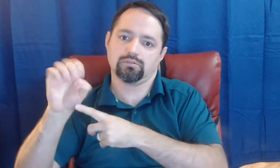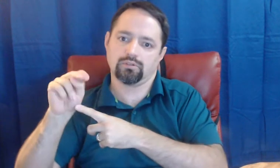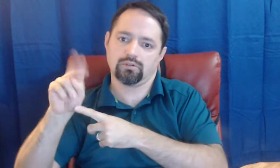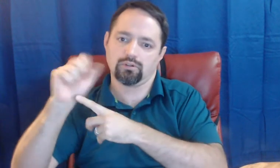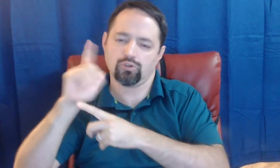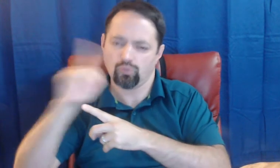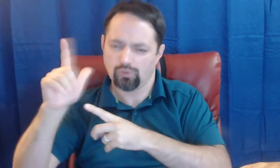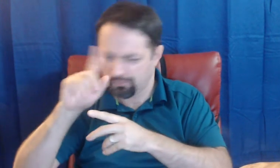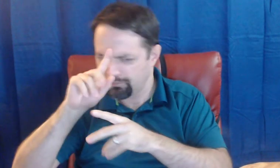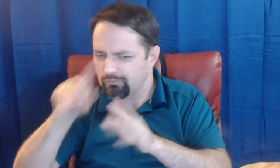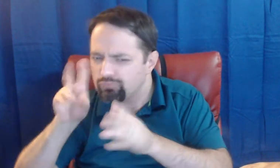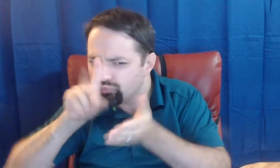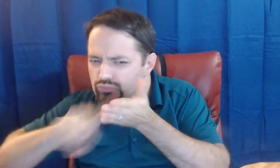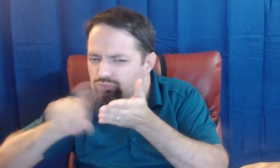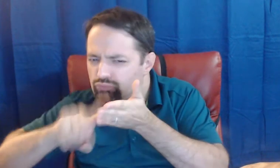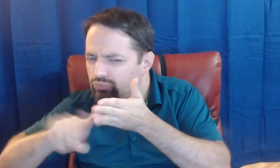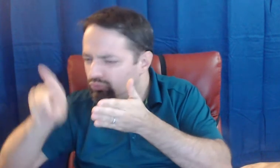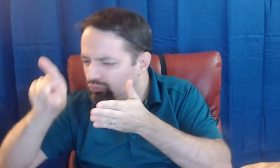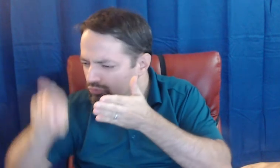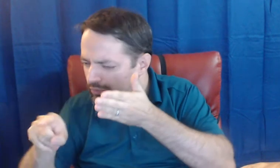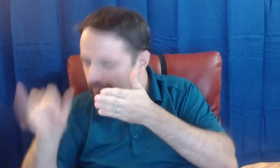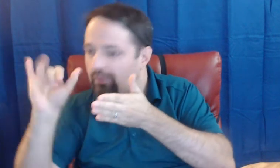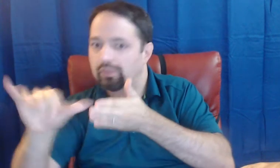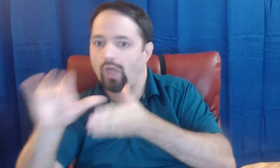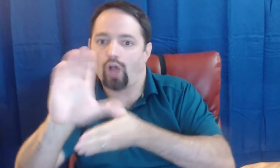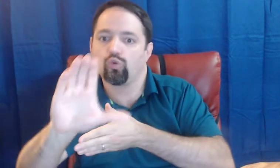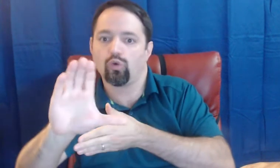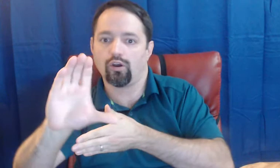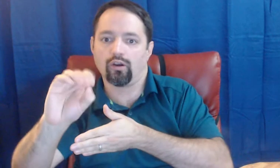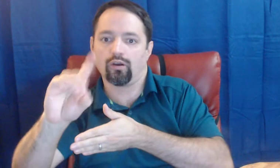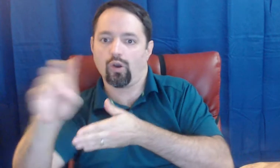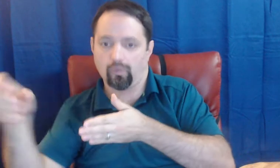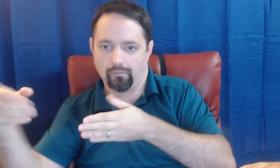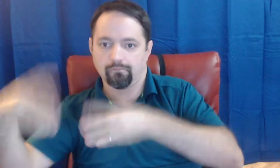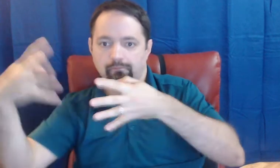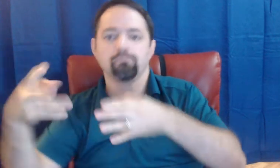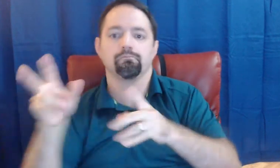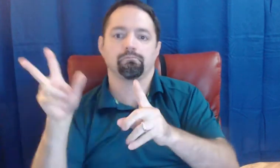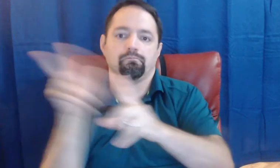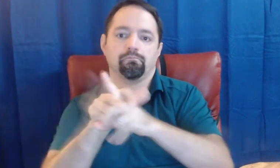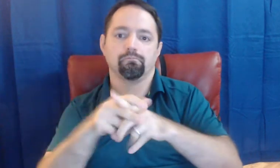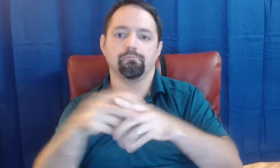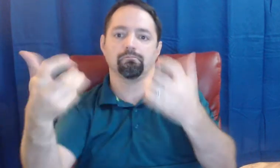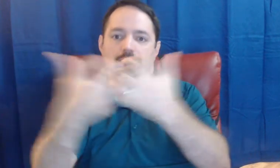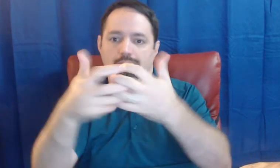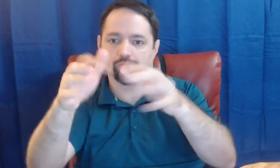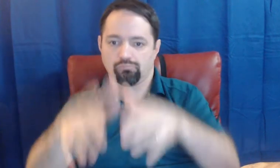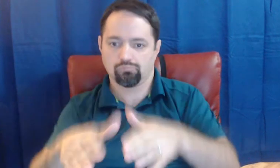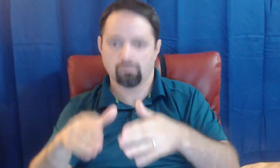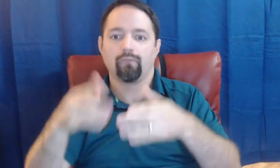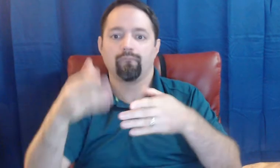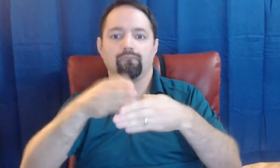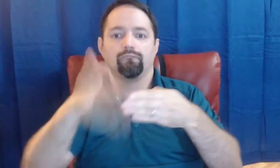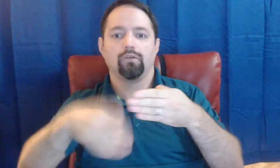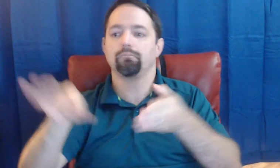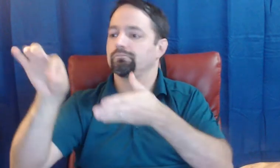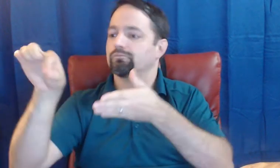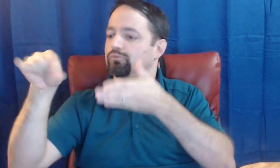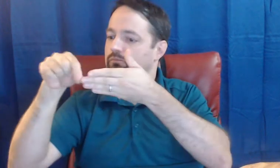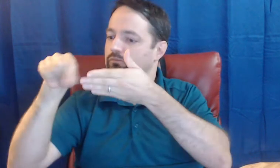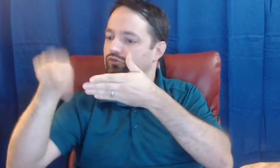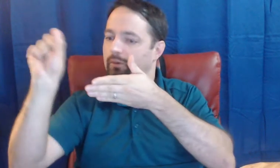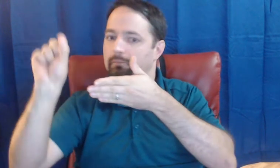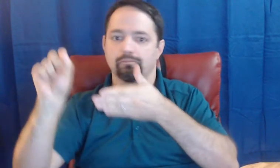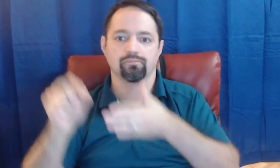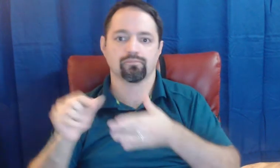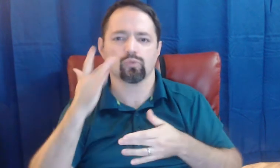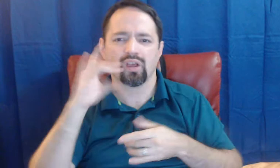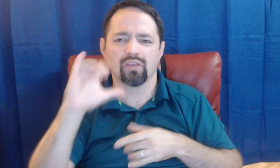that way the census can look up your code and use it by matching information you give them